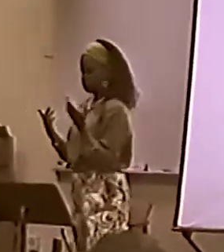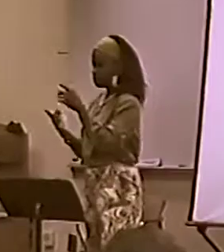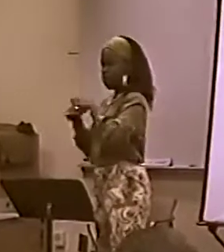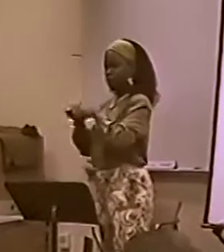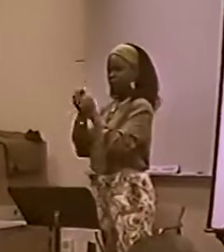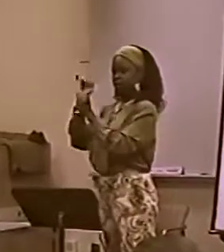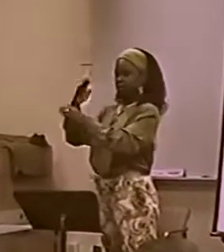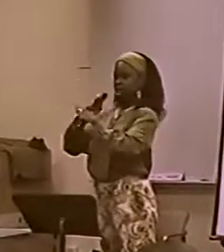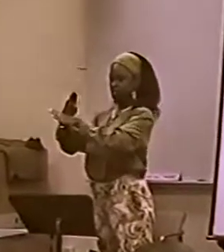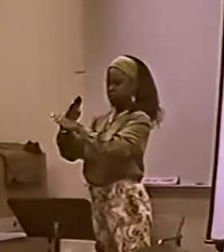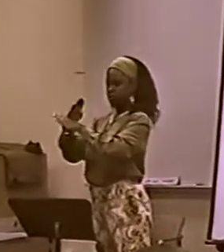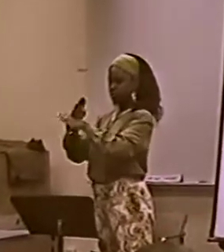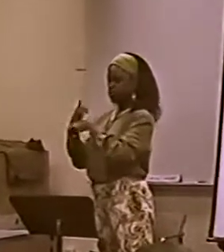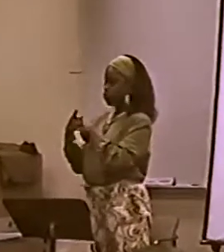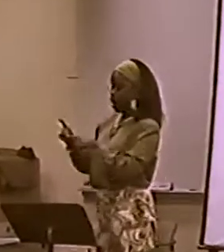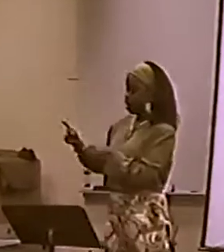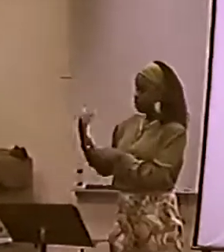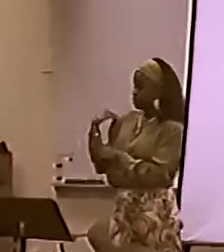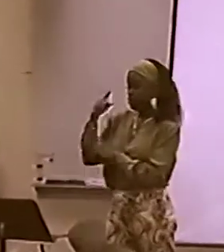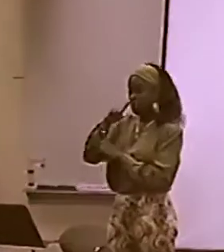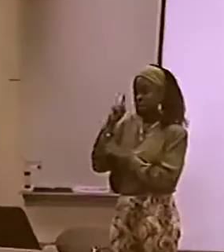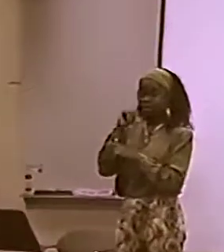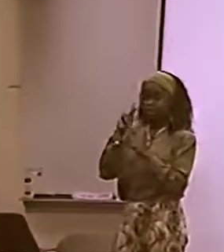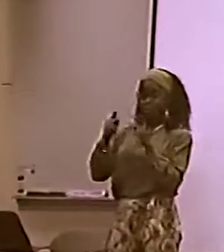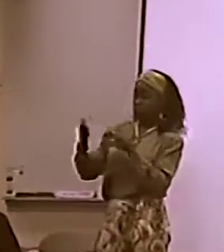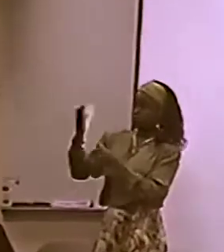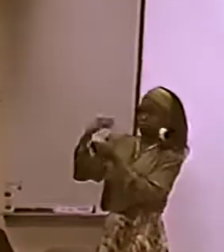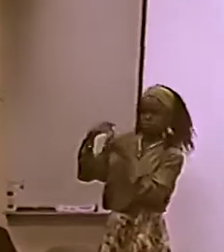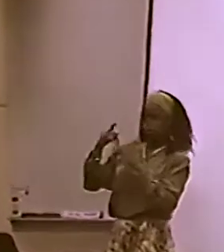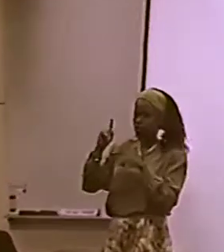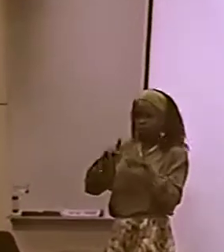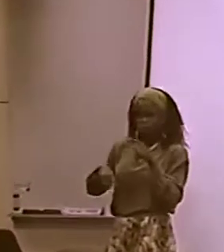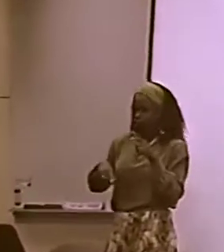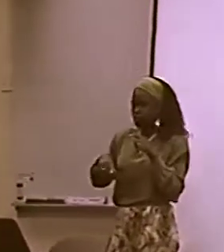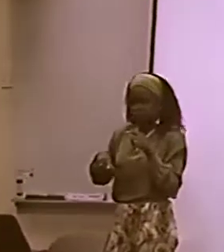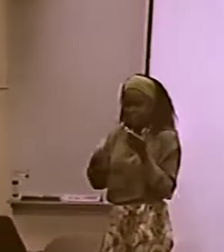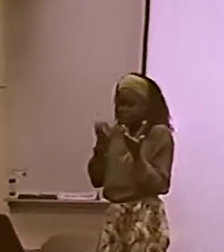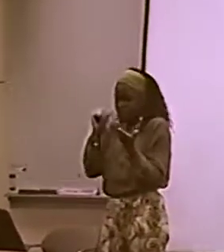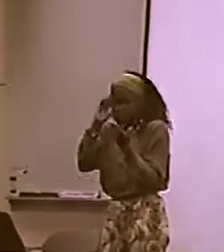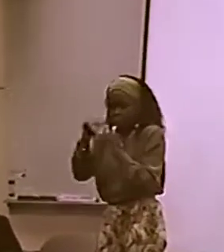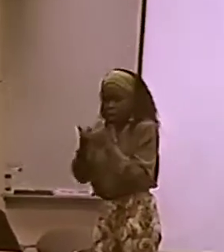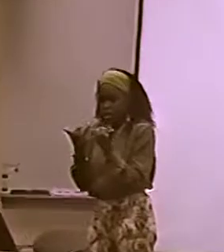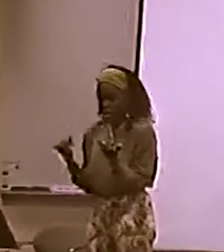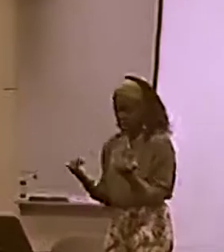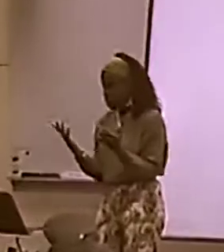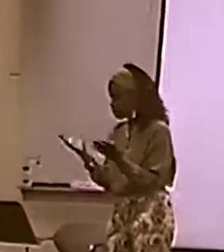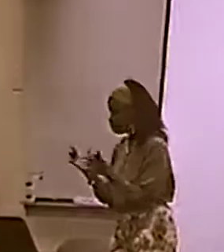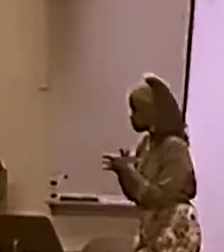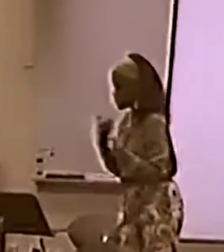AND I DID THAT BECAUSE THE ... THAT WE DID FOR 7 YEARS HAS GOT TO END. IT'S TIME. IT'S BEEN ENOUGH,